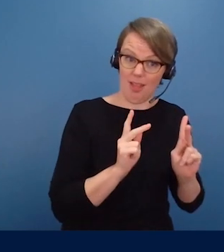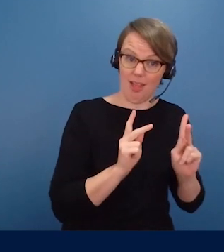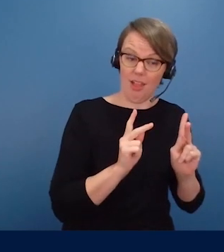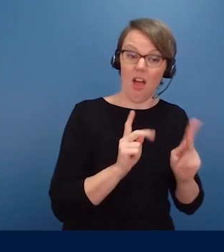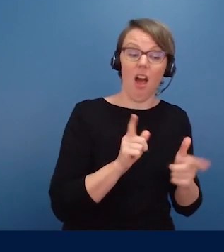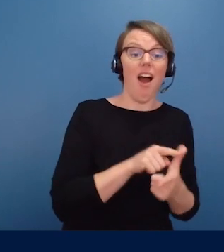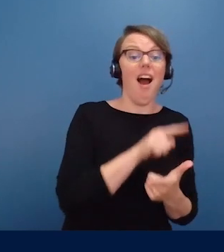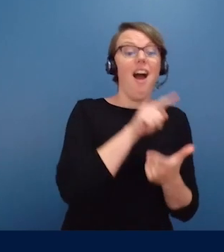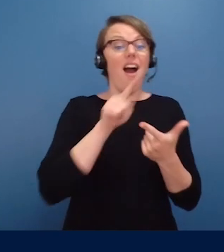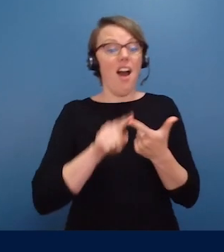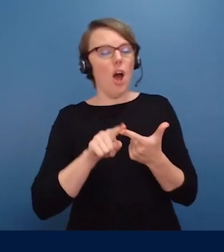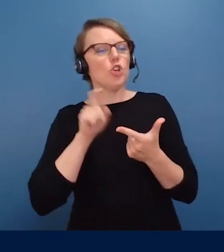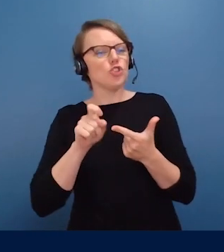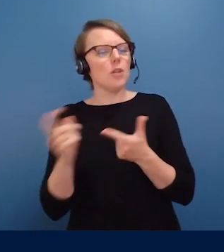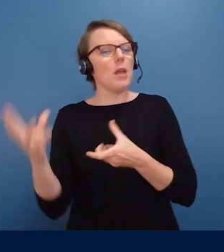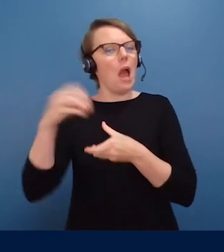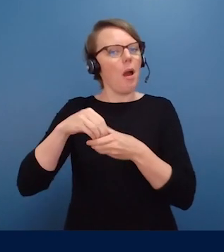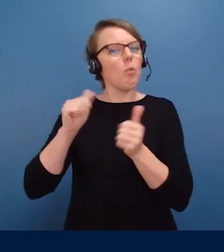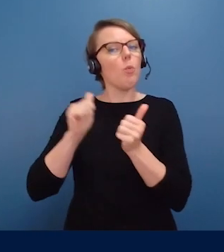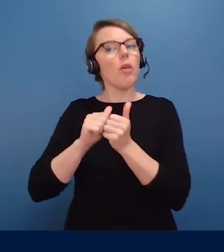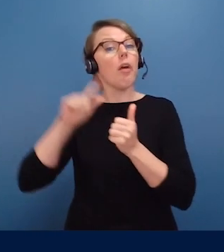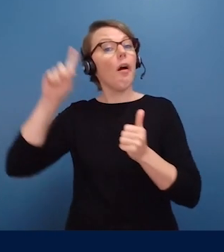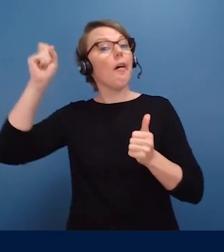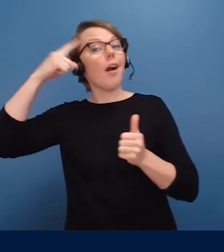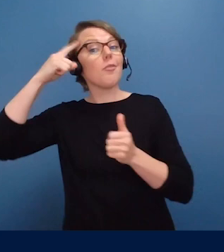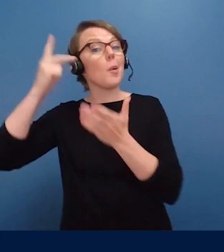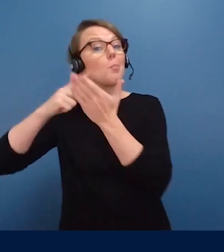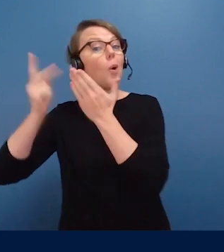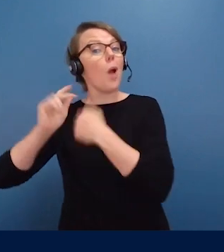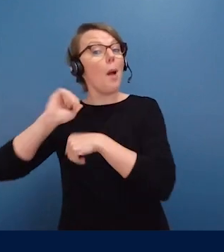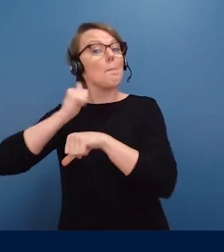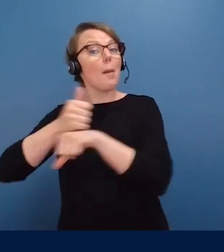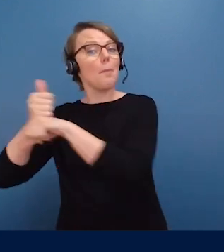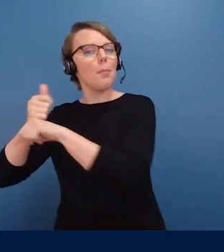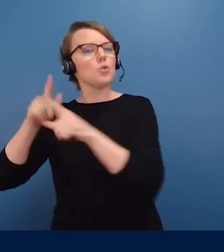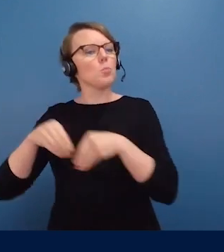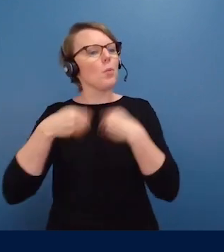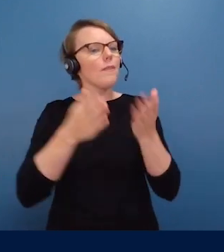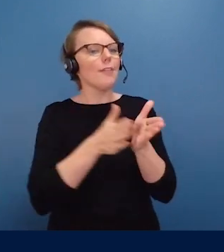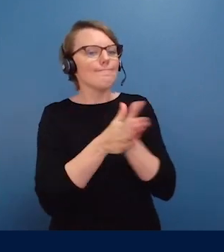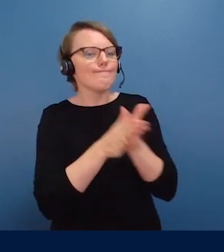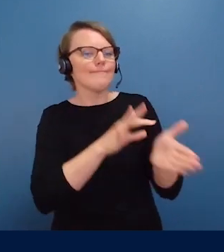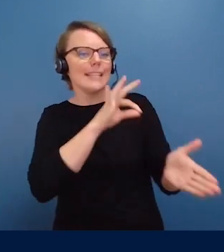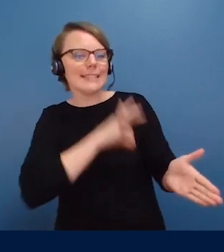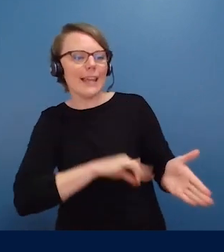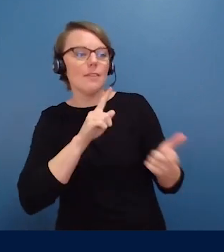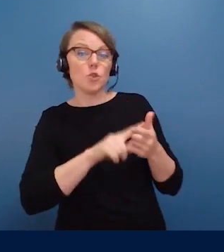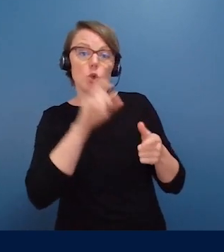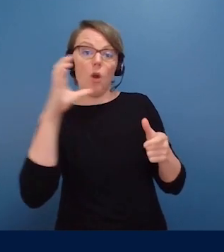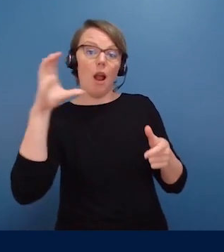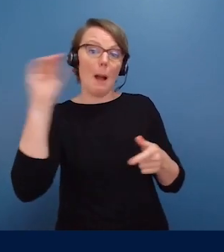with new government incentives for employers, especially as governments consider stimulus packages.